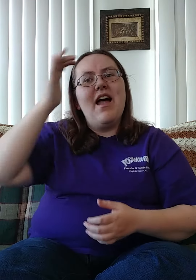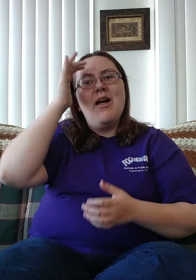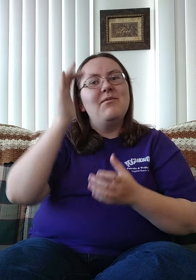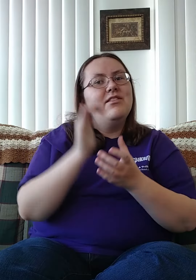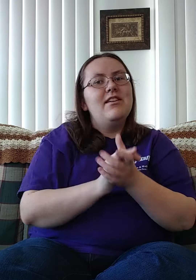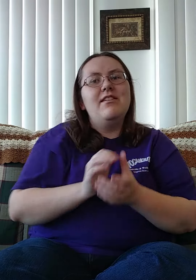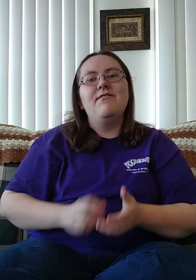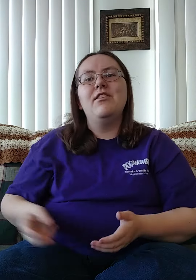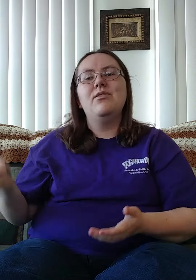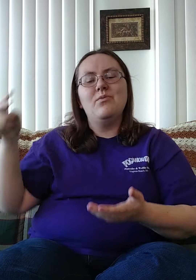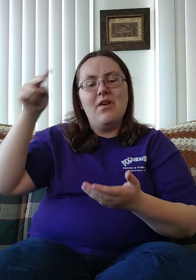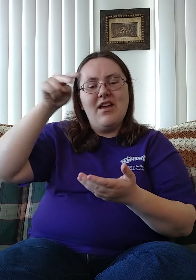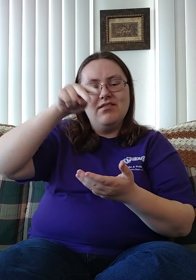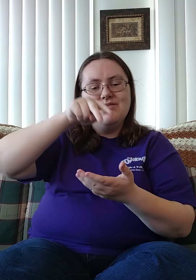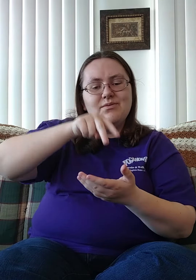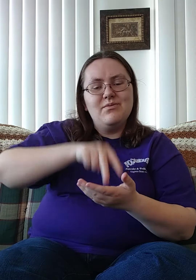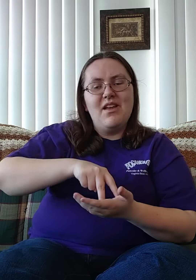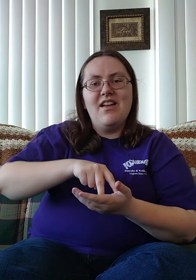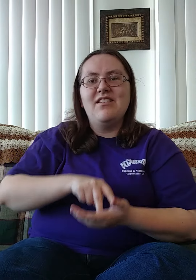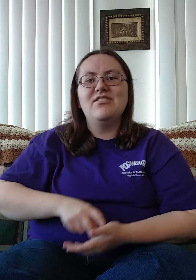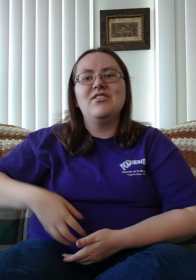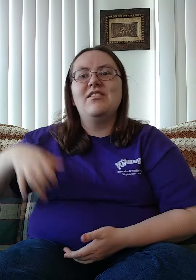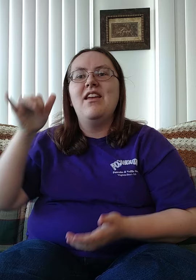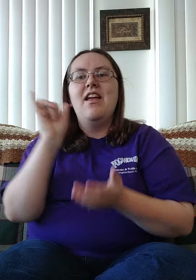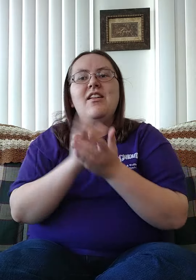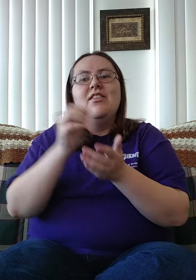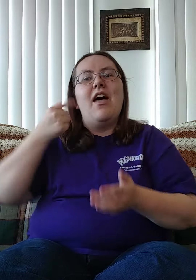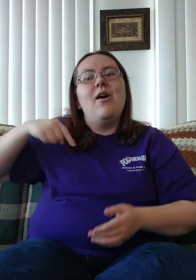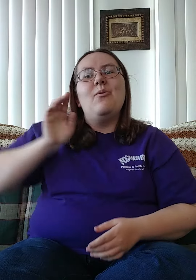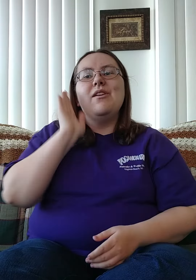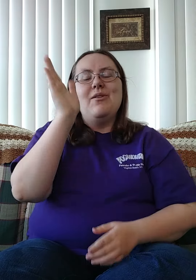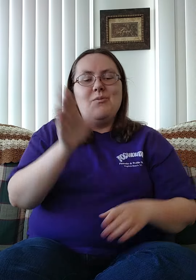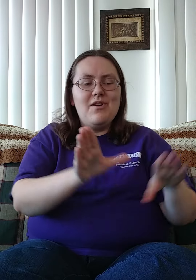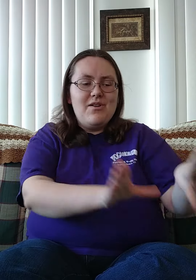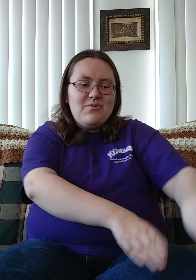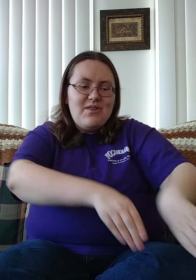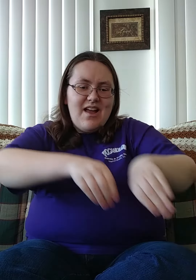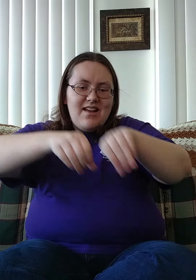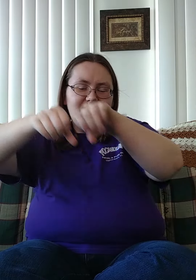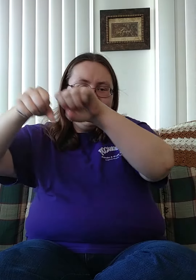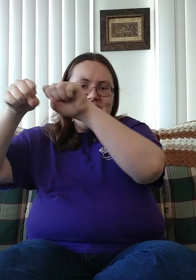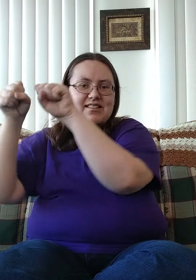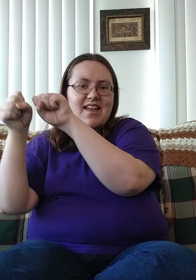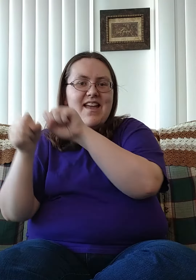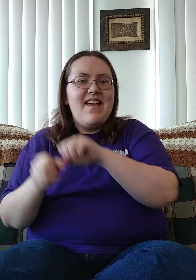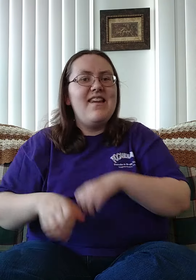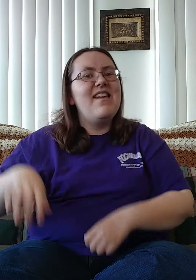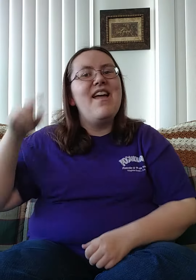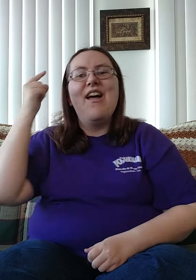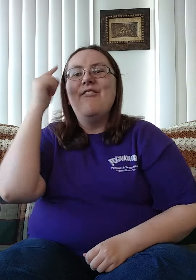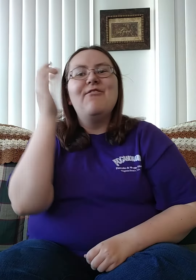I believe in the resurrection That we will rise again